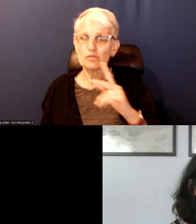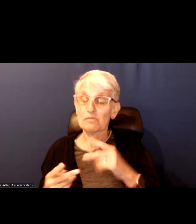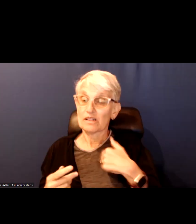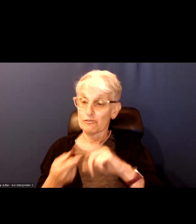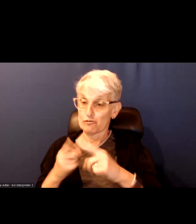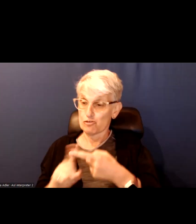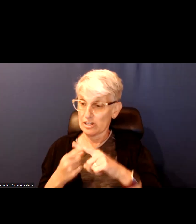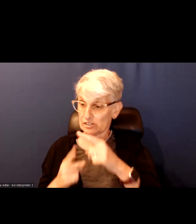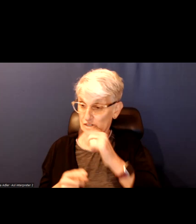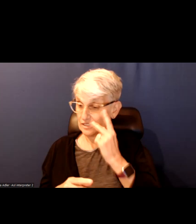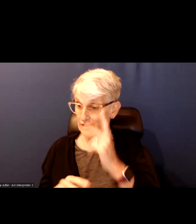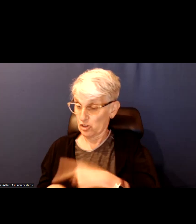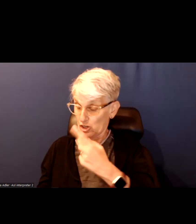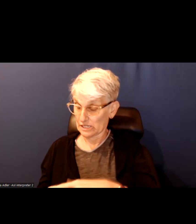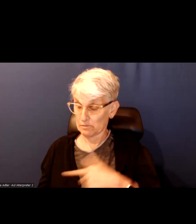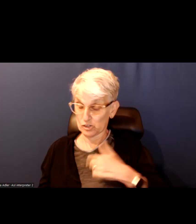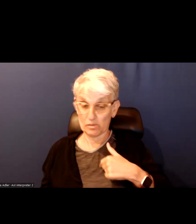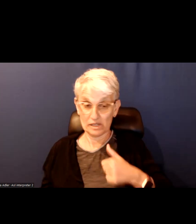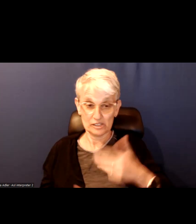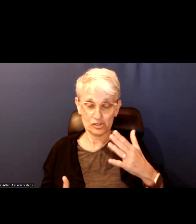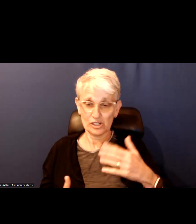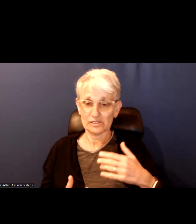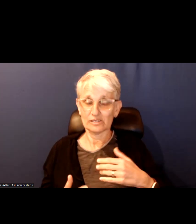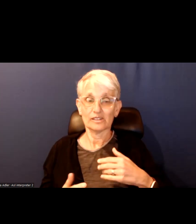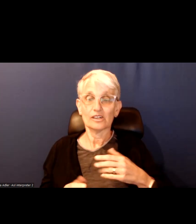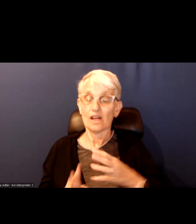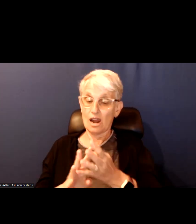So, my proposal is catch up while you wait in line.